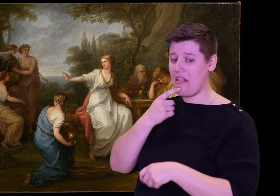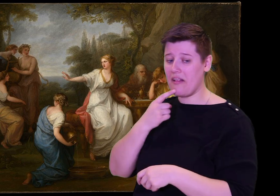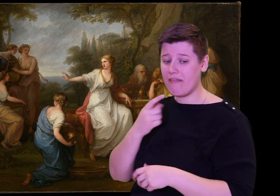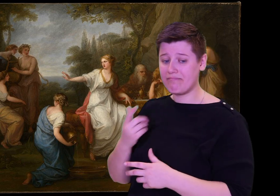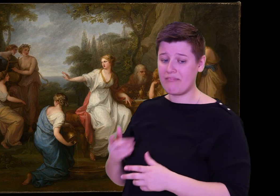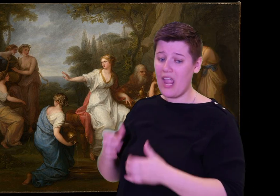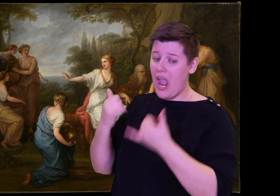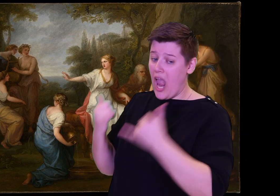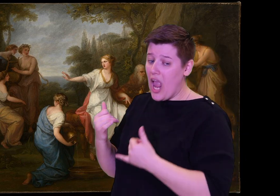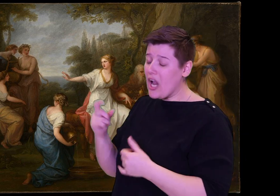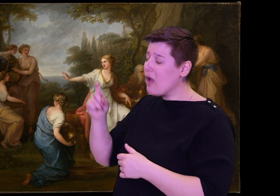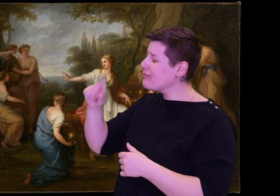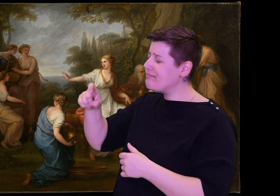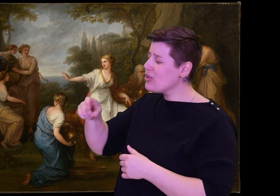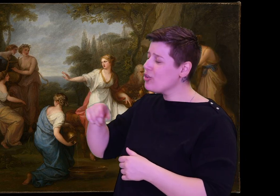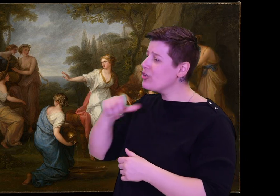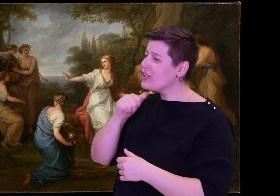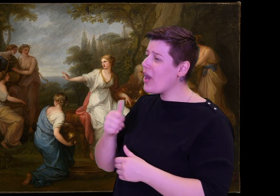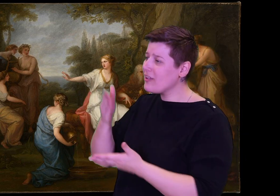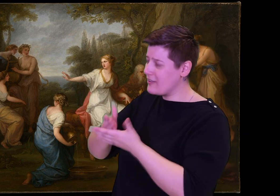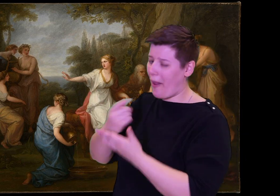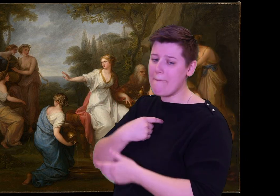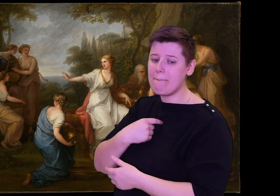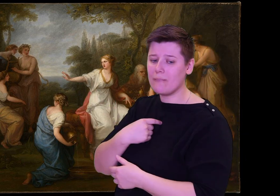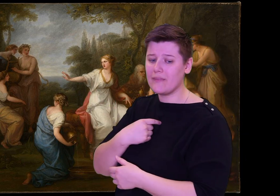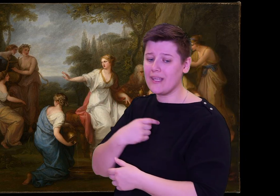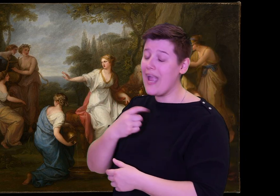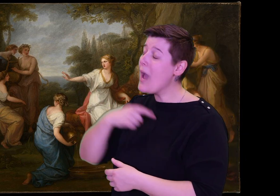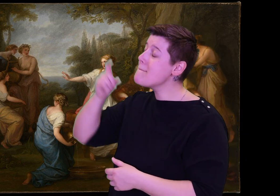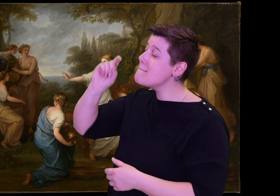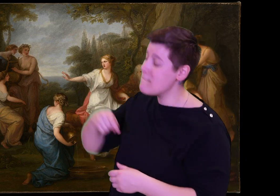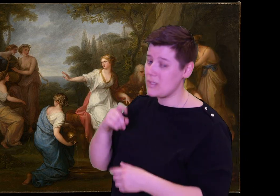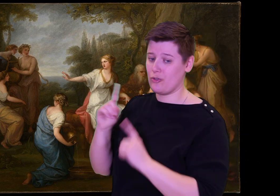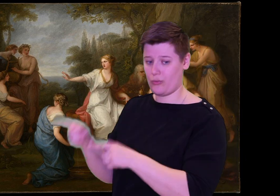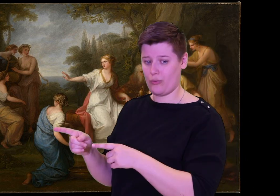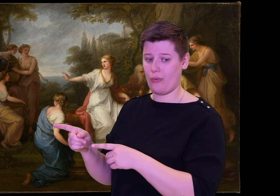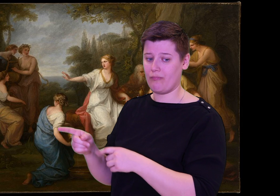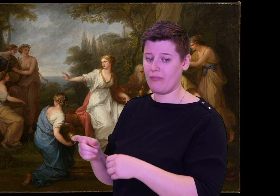me this fatherly advice. I will remember. I know that you are